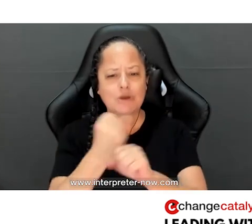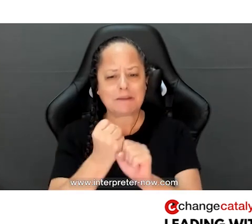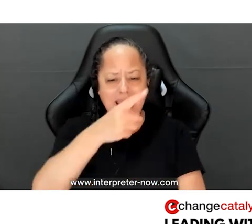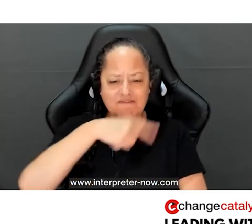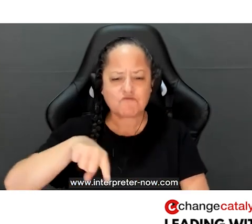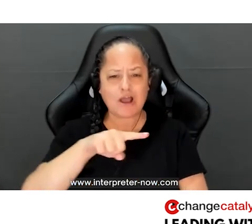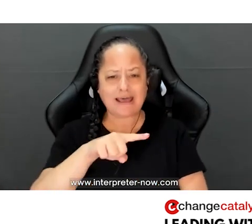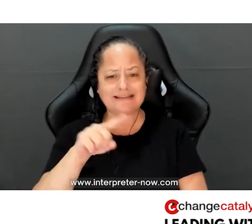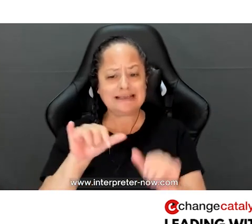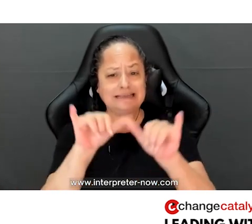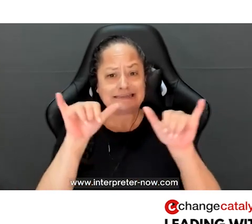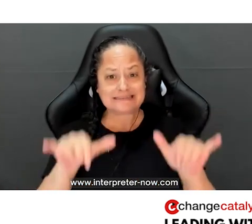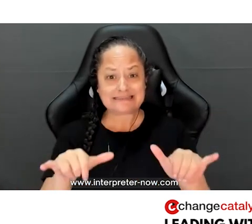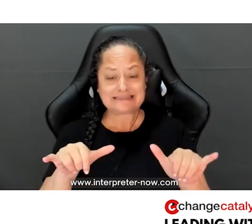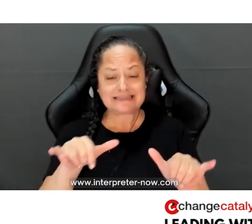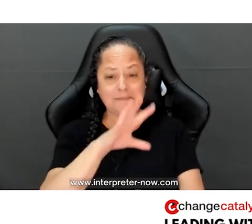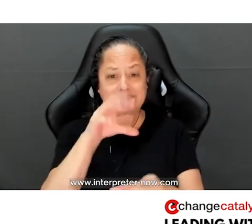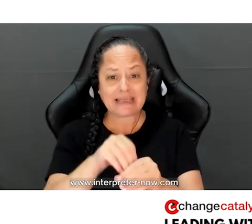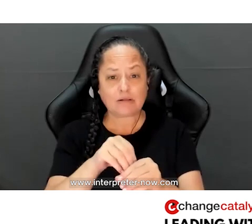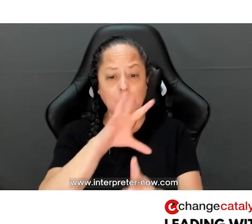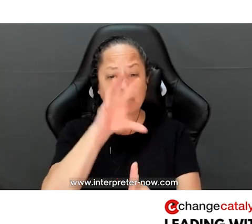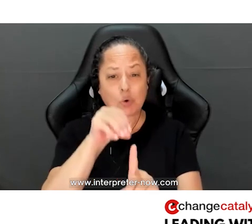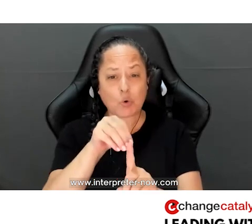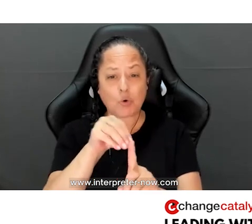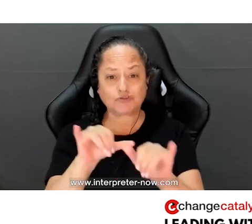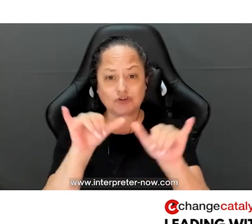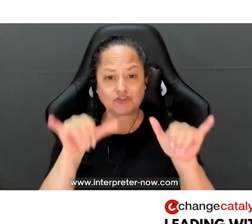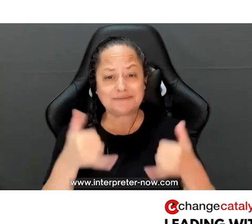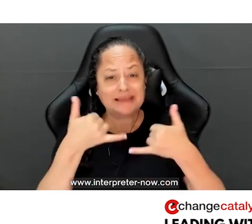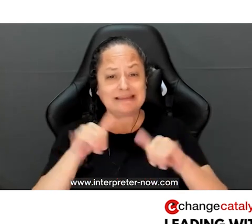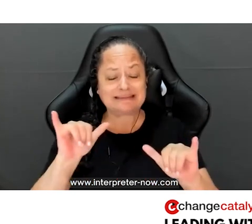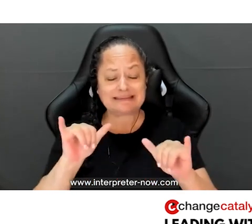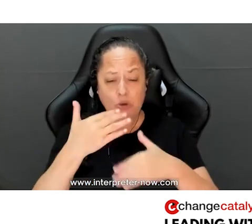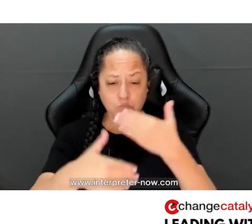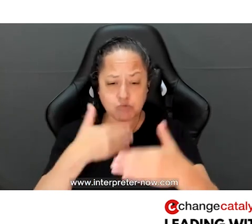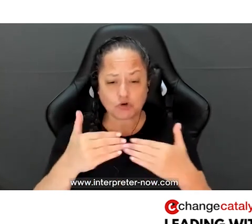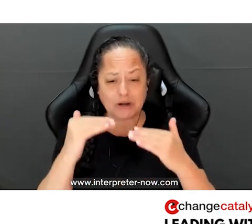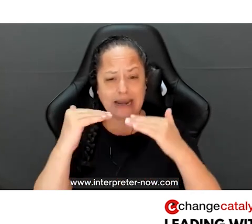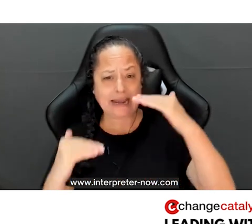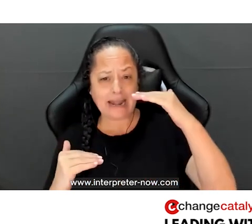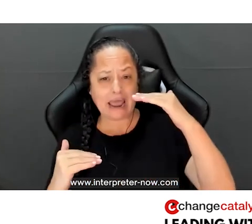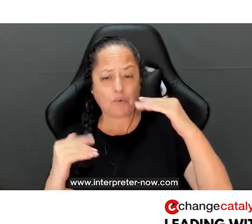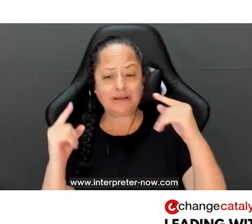for us all. So our systems, including our cultural systems, still perpetuate inequities,